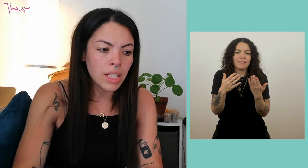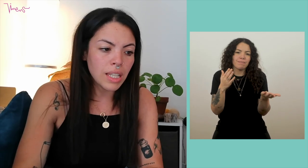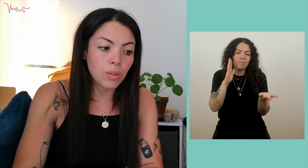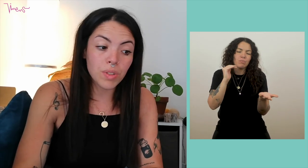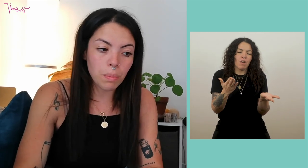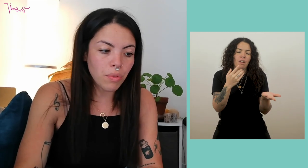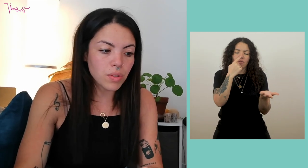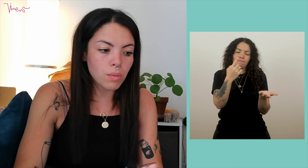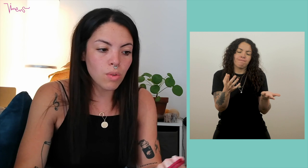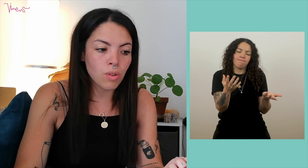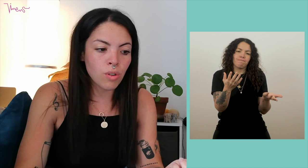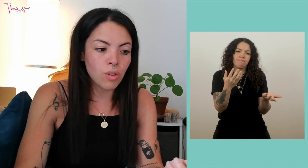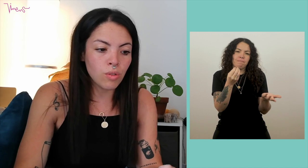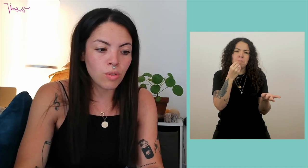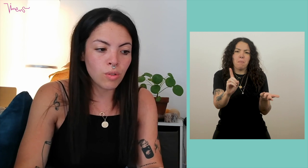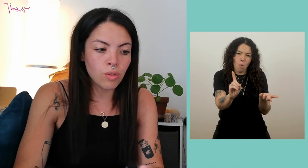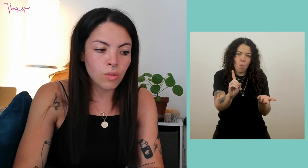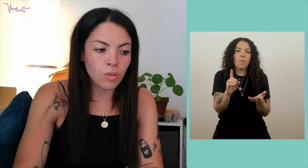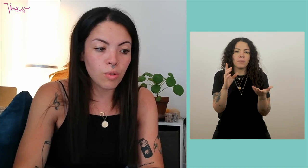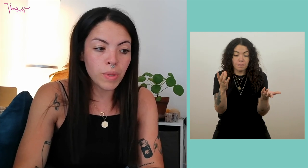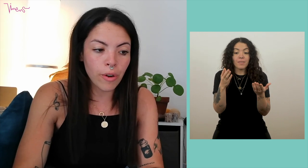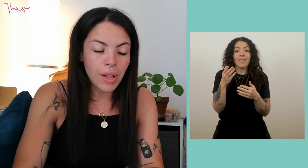And so it's not necessarily the best.